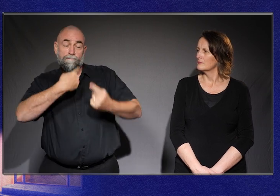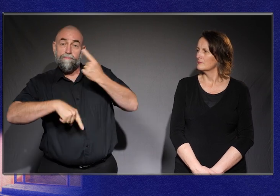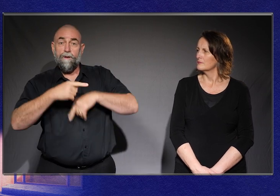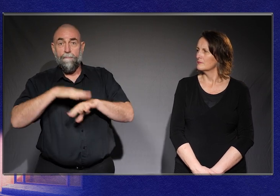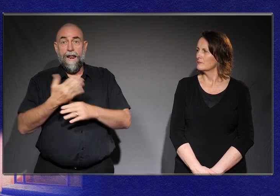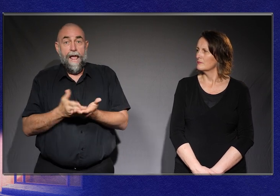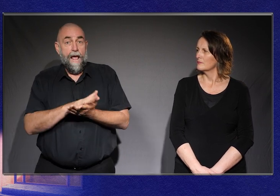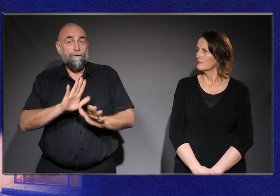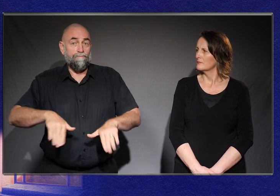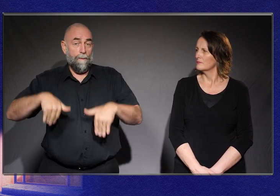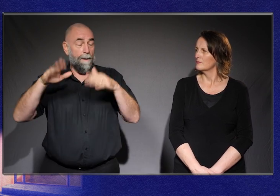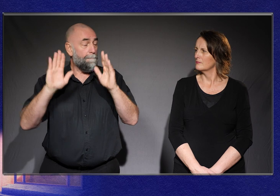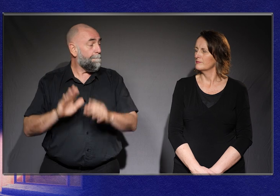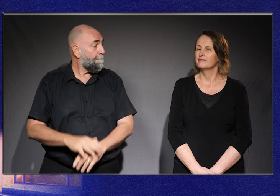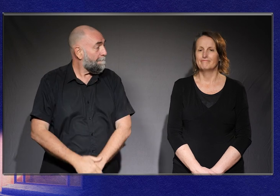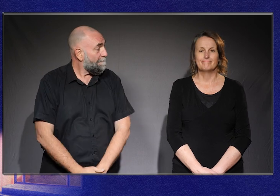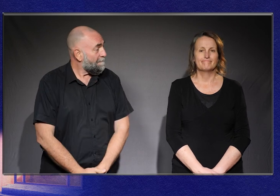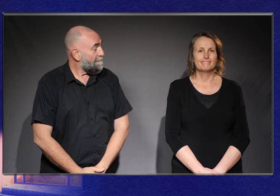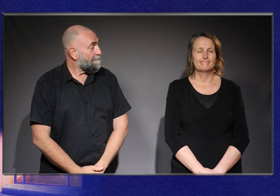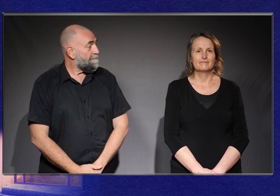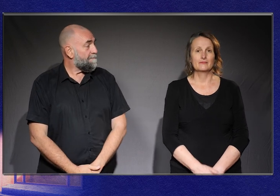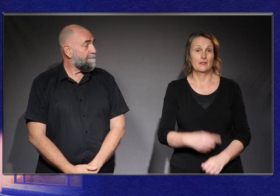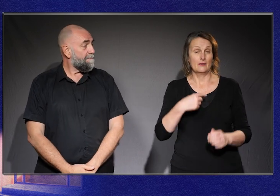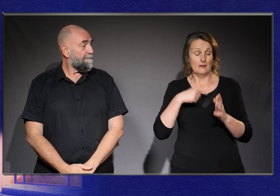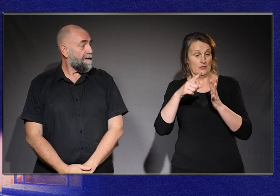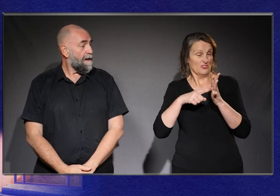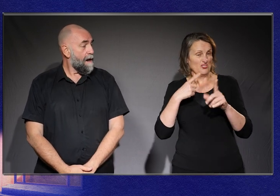I was my parents first encounter with disability.